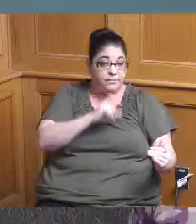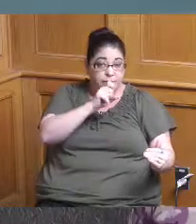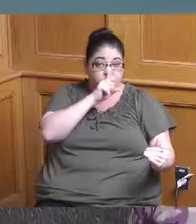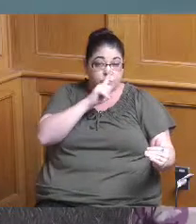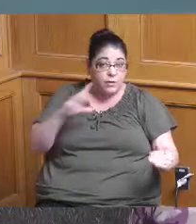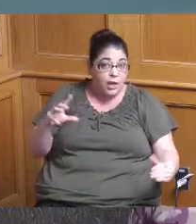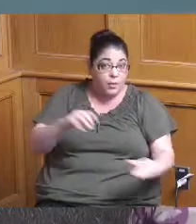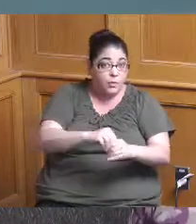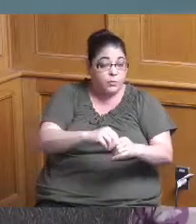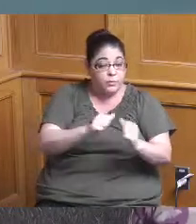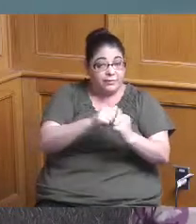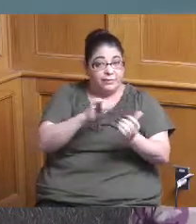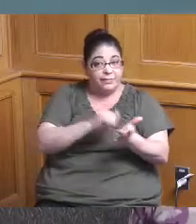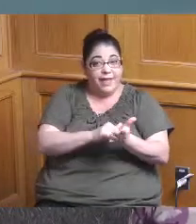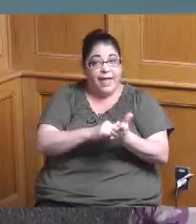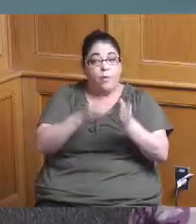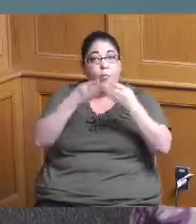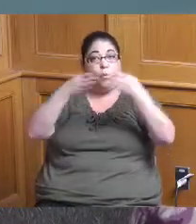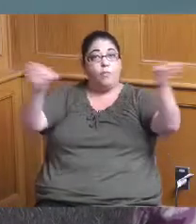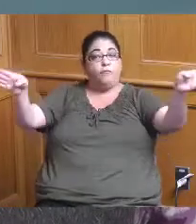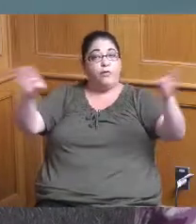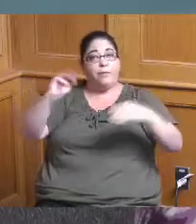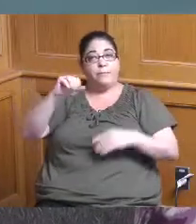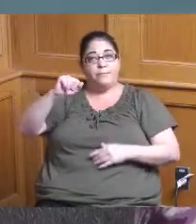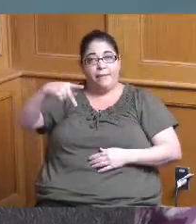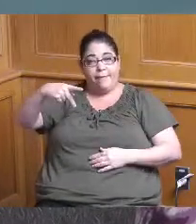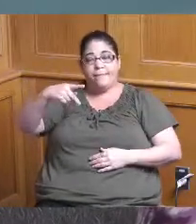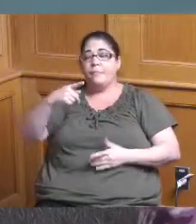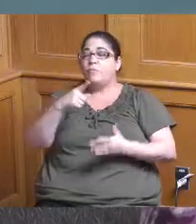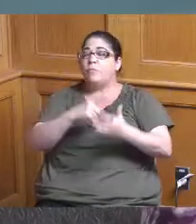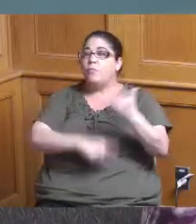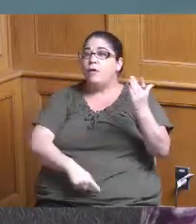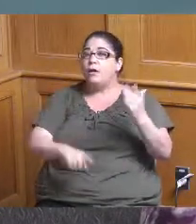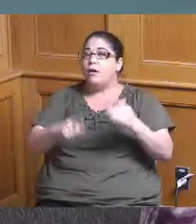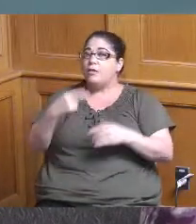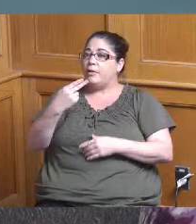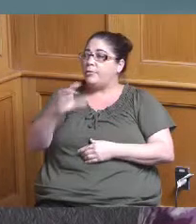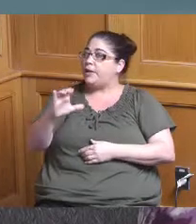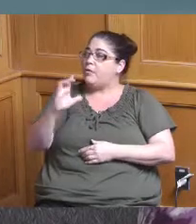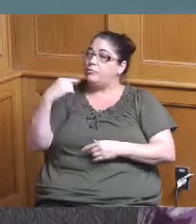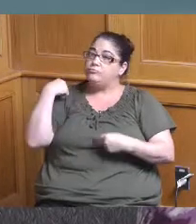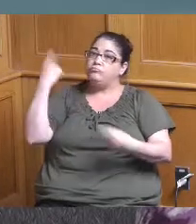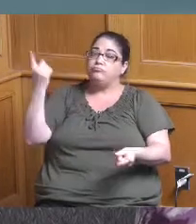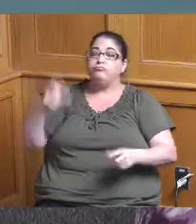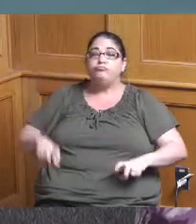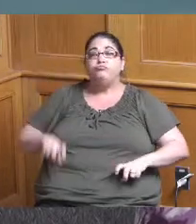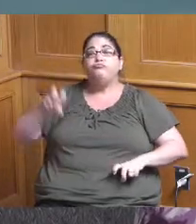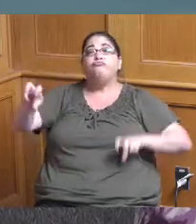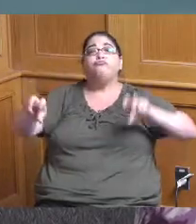in the overall mapping in terms of what has Hamilton County invested in as it relates to